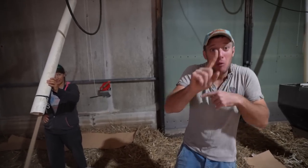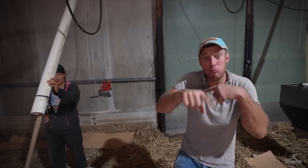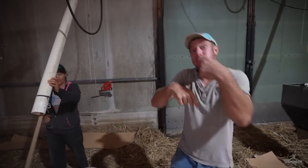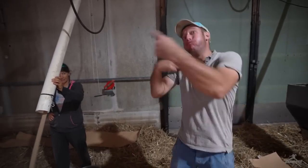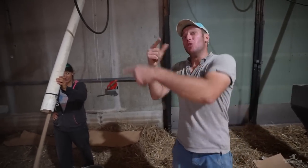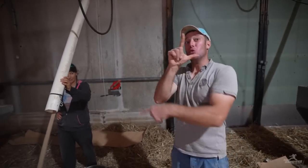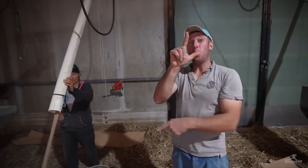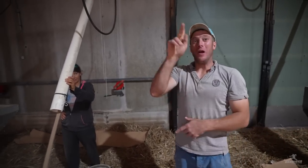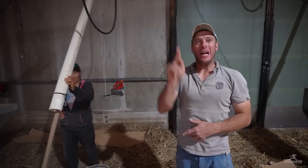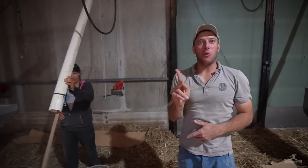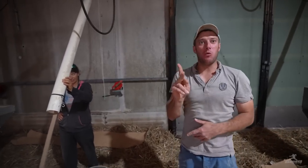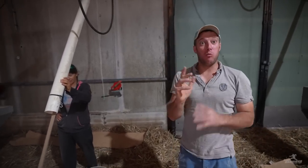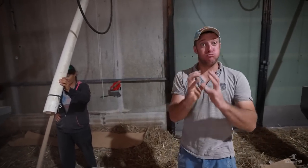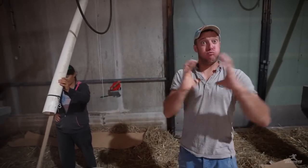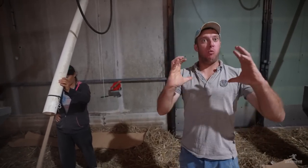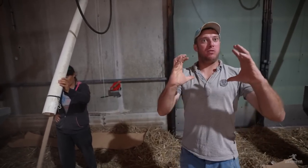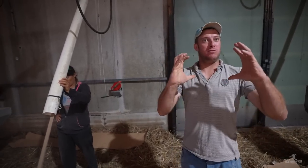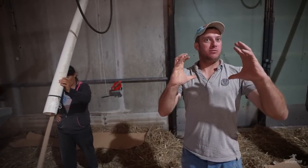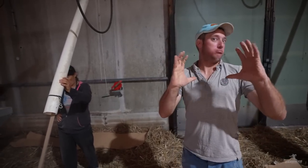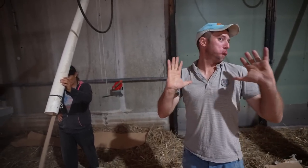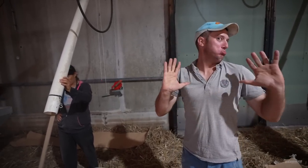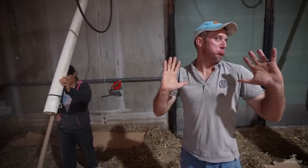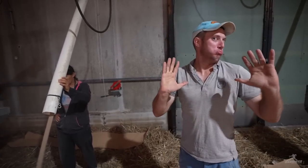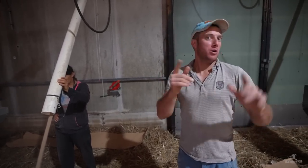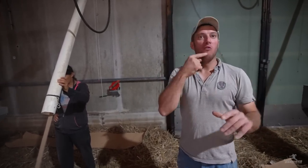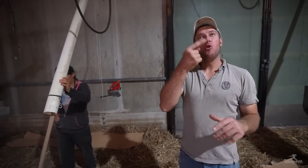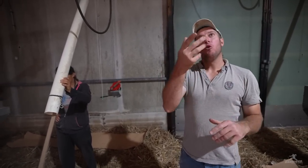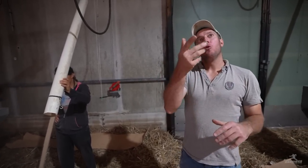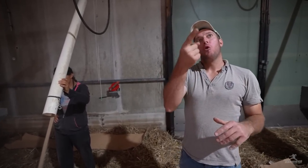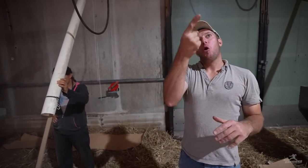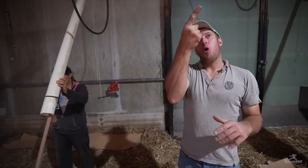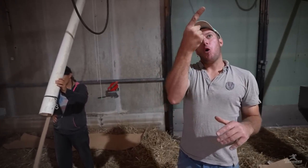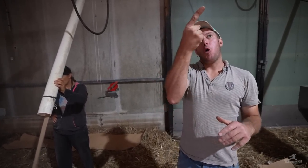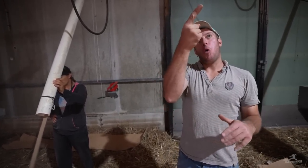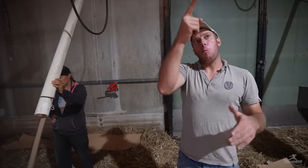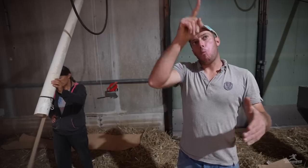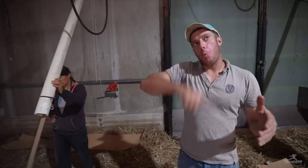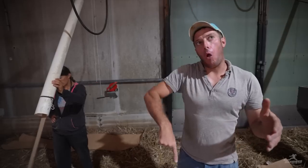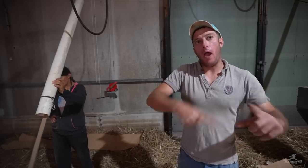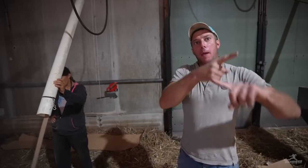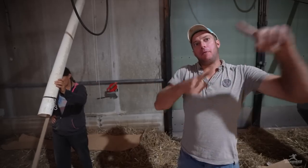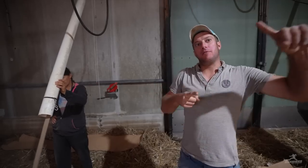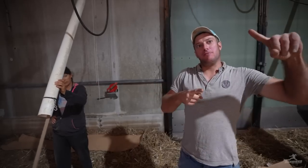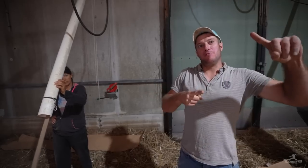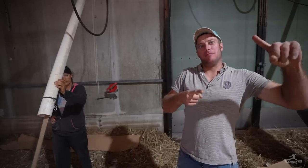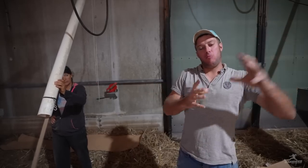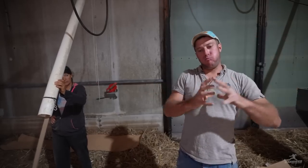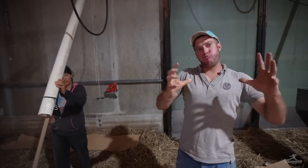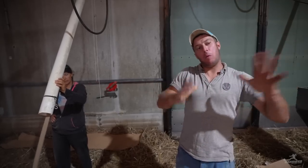and they get to 2 kg in maybe a month and half.